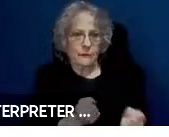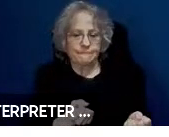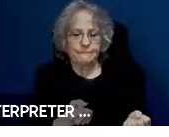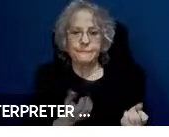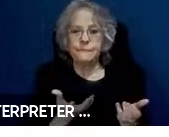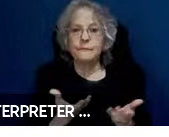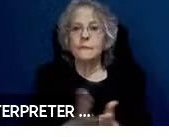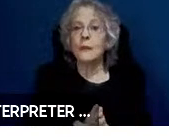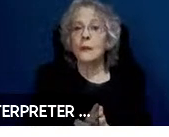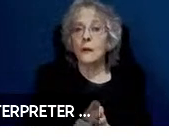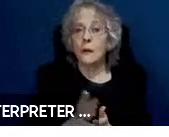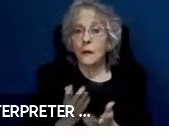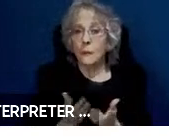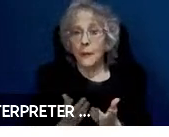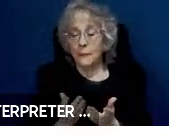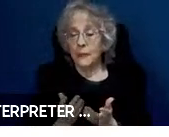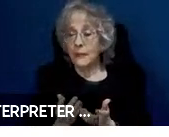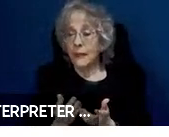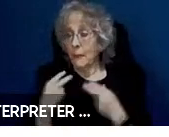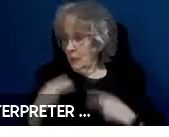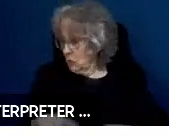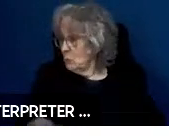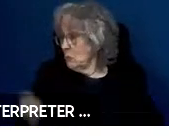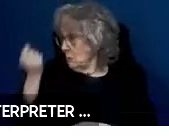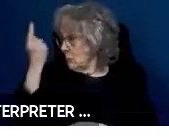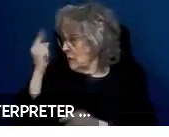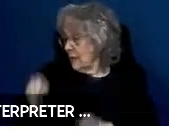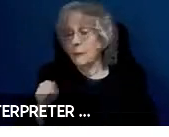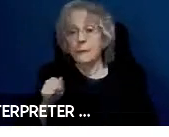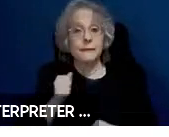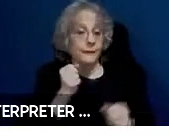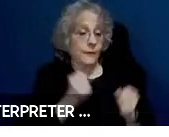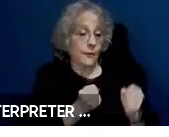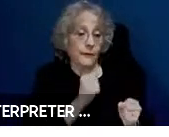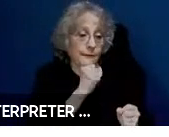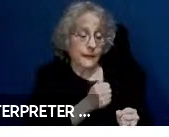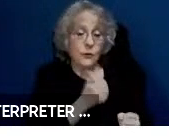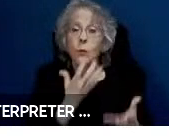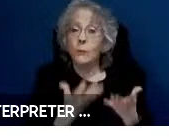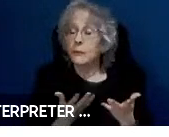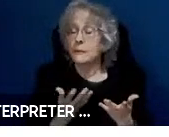meaningful to a human but not the autonomous vehicle, but it may also be things that the